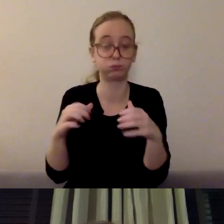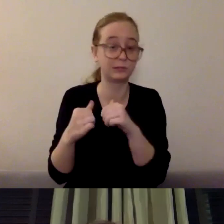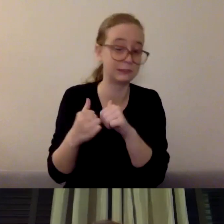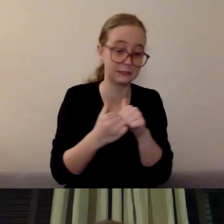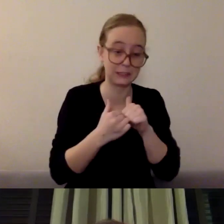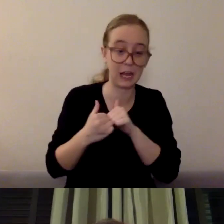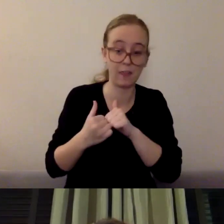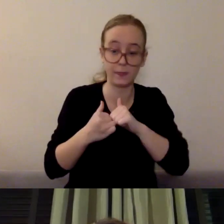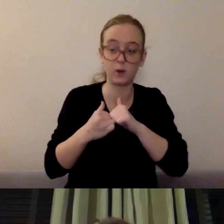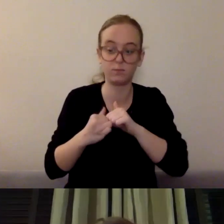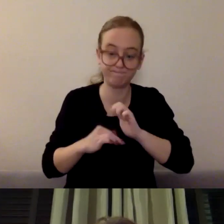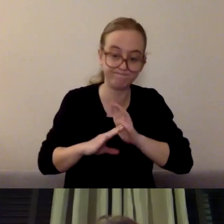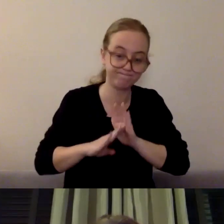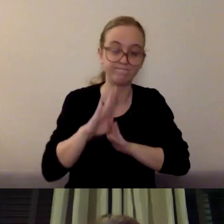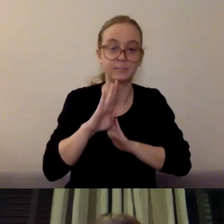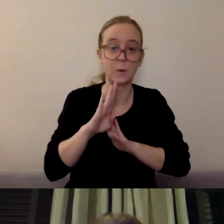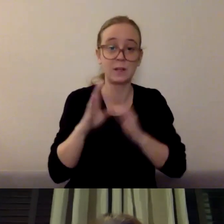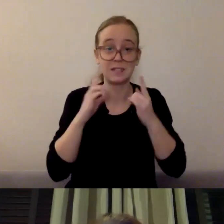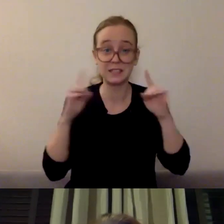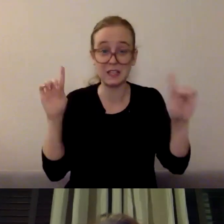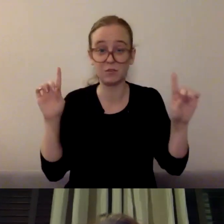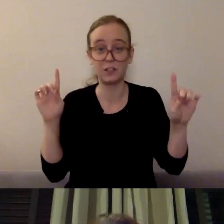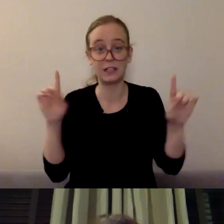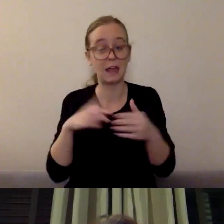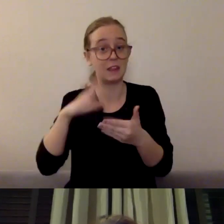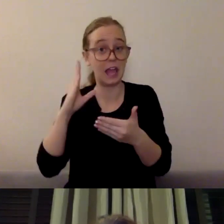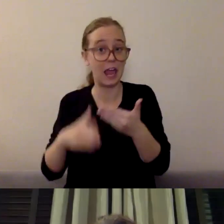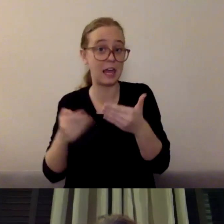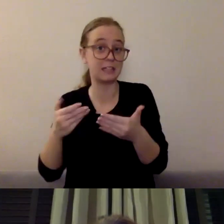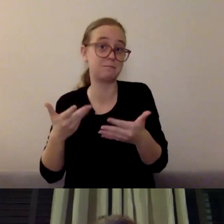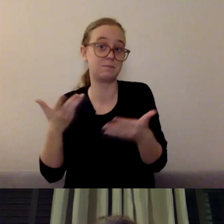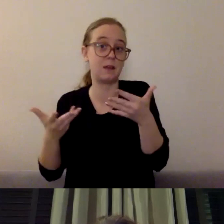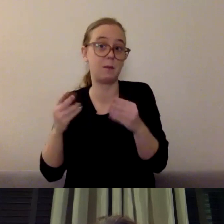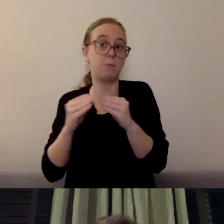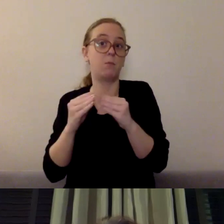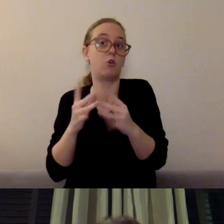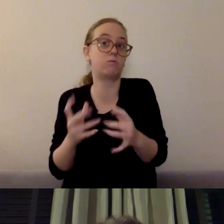that we didn't even know that we had. Resilience is the ability to recover